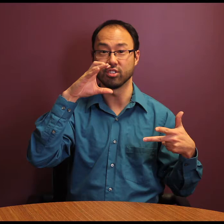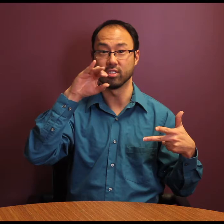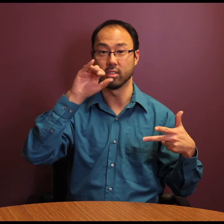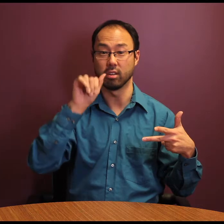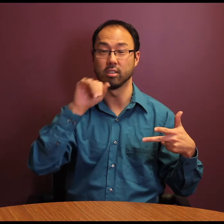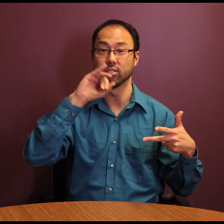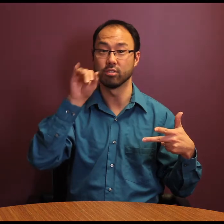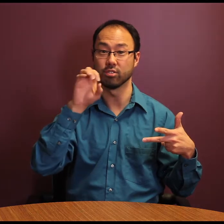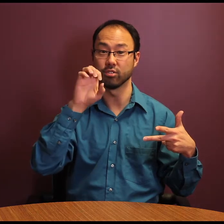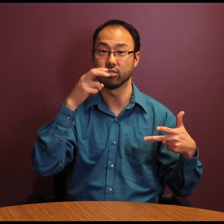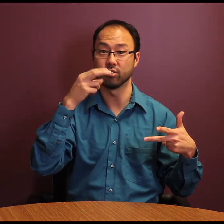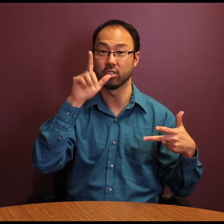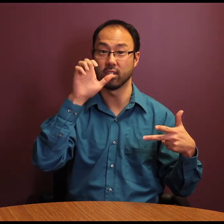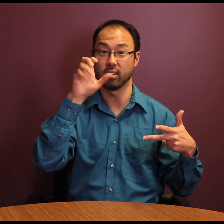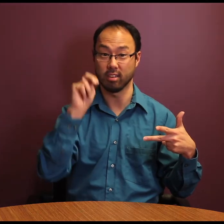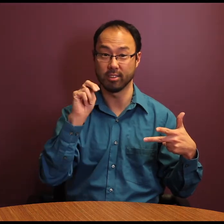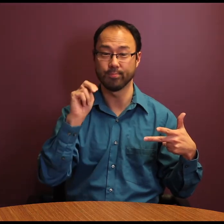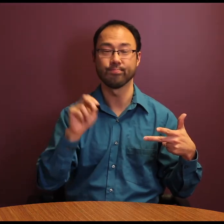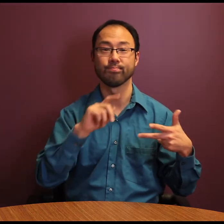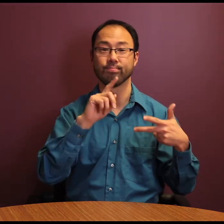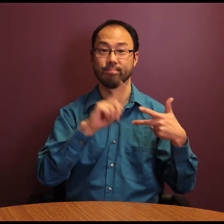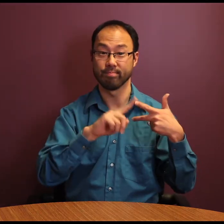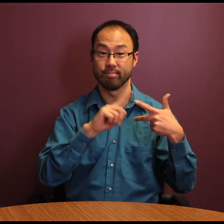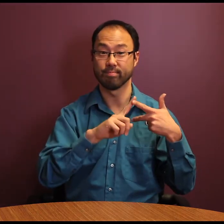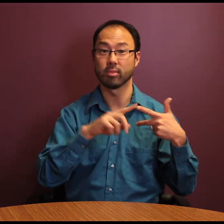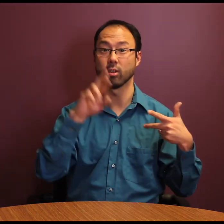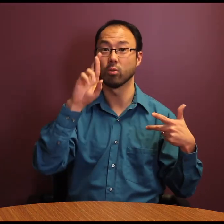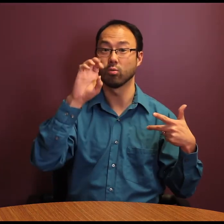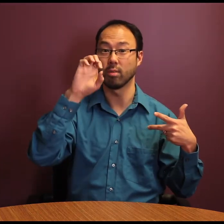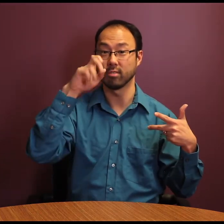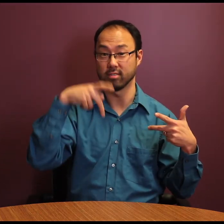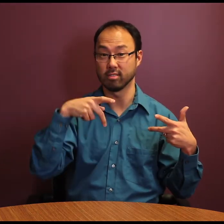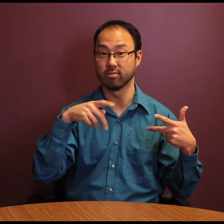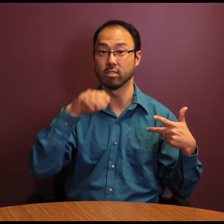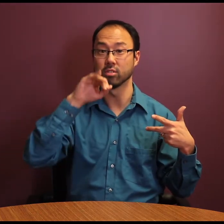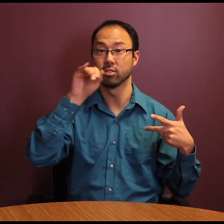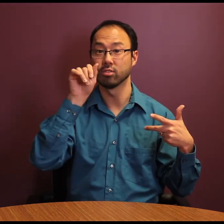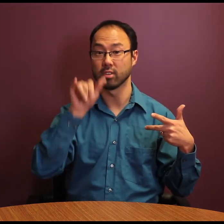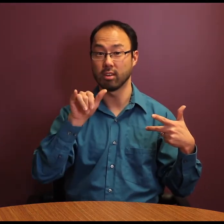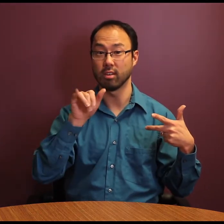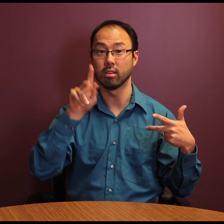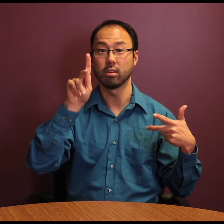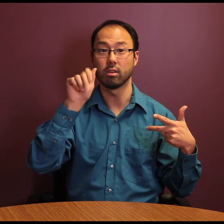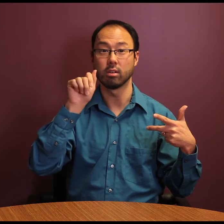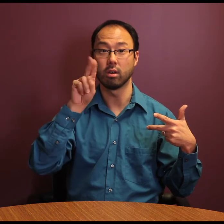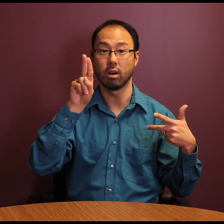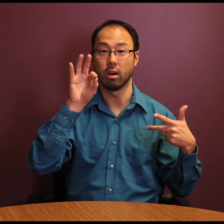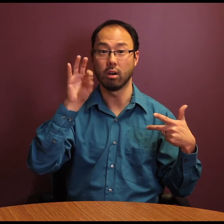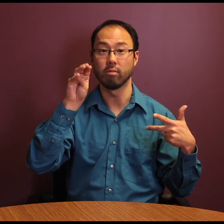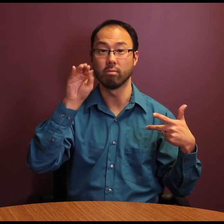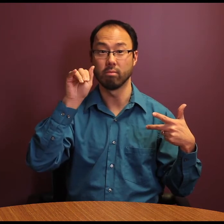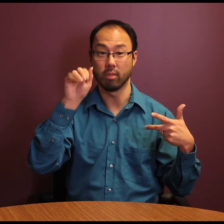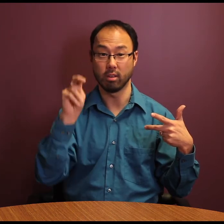Congratulations to Senator Patricia Jehlen, Representative Jay Kaufman,